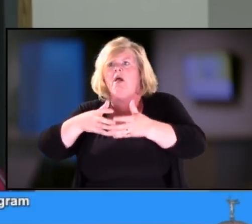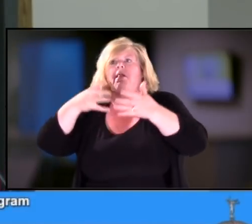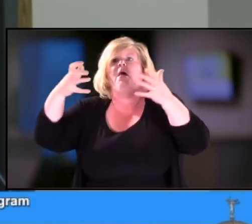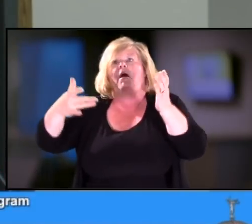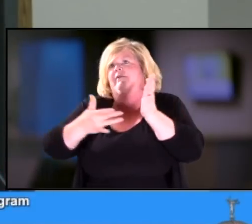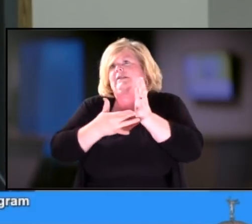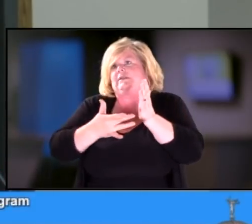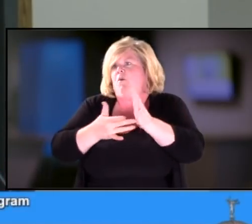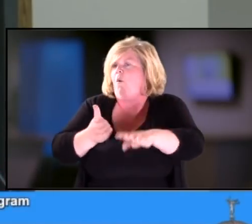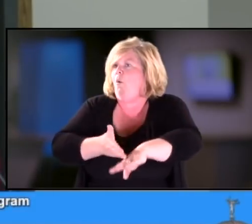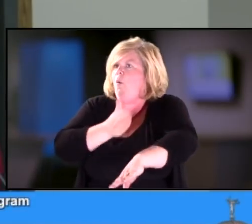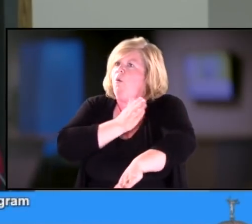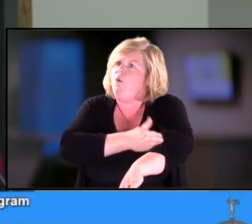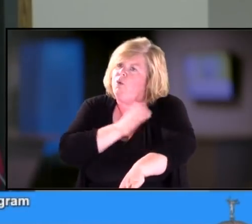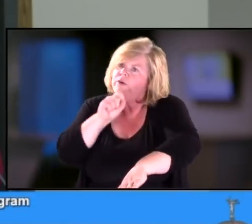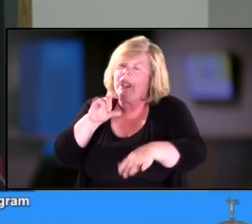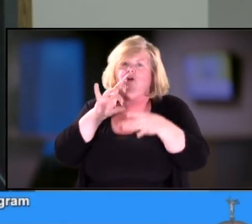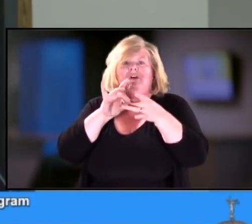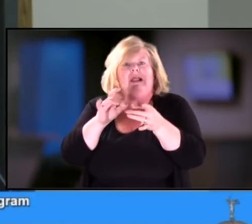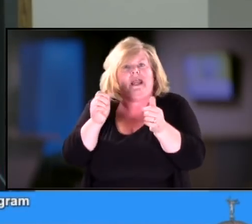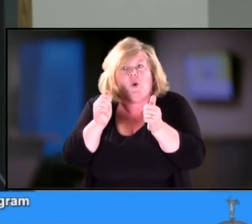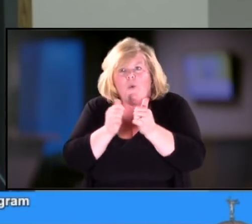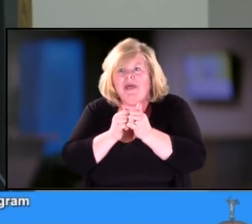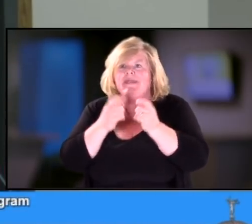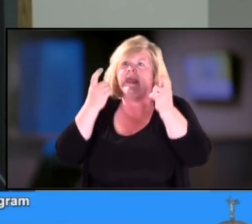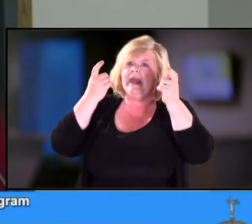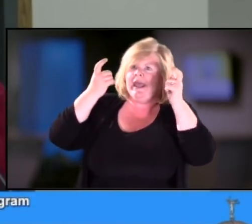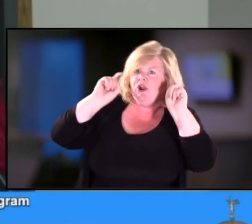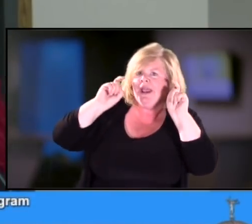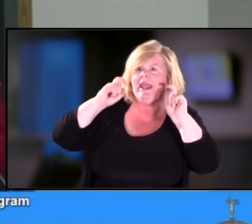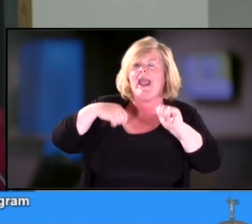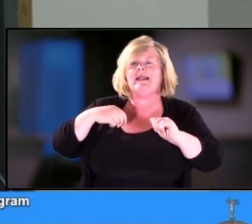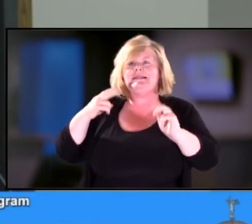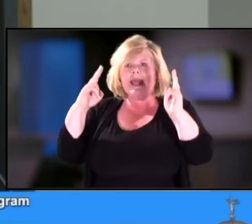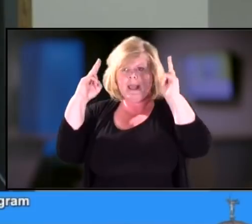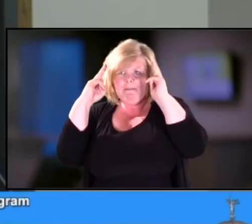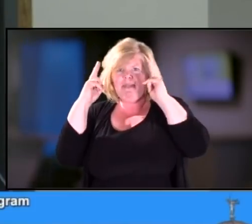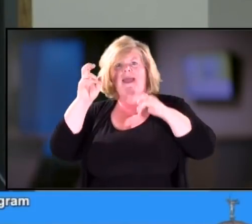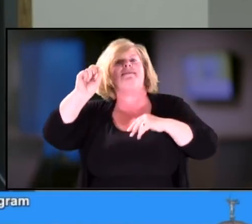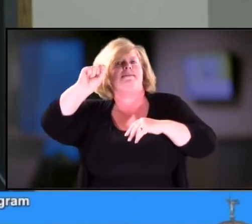improvements with digital hearing aids and with cochlear implants.